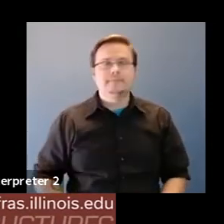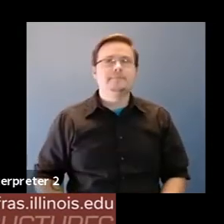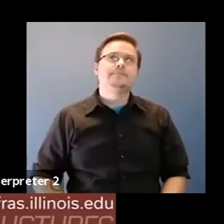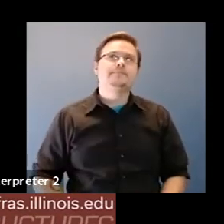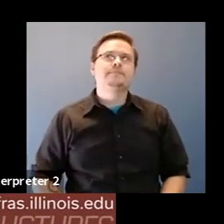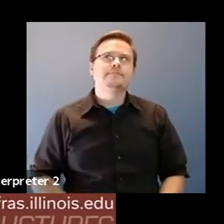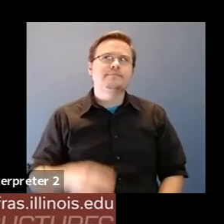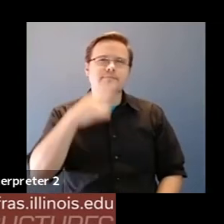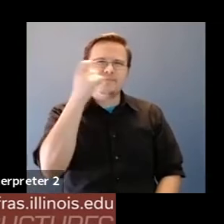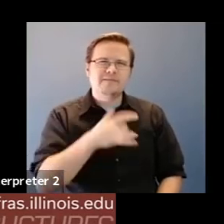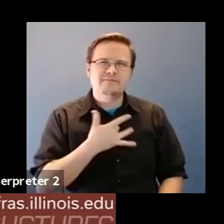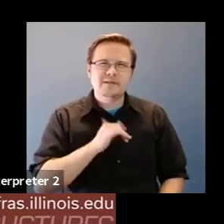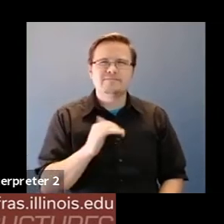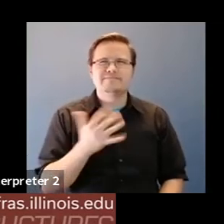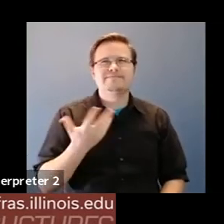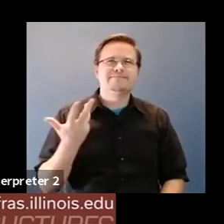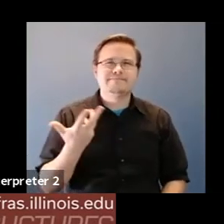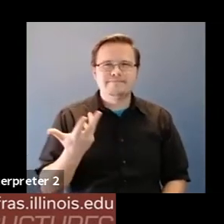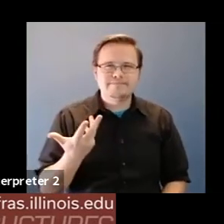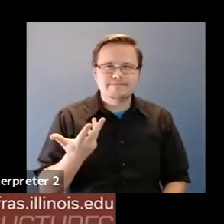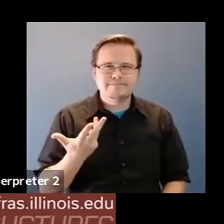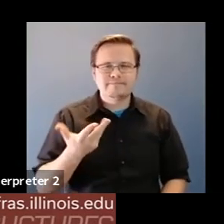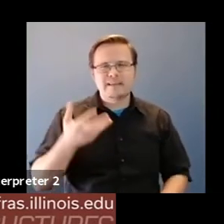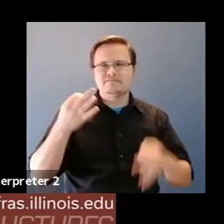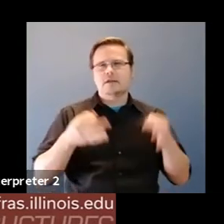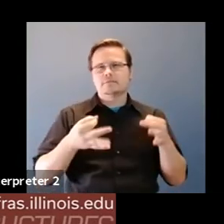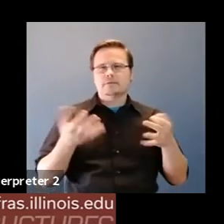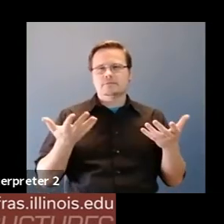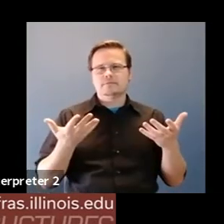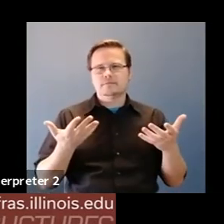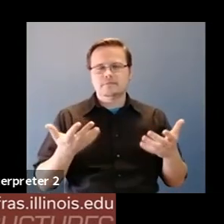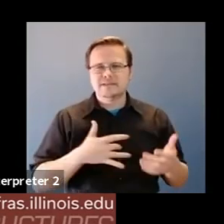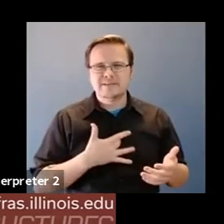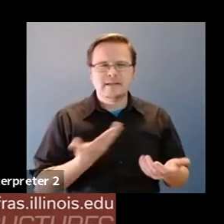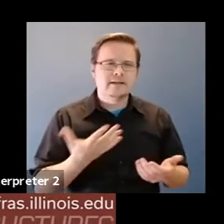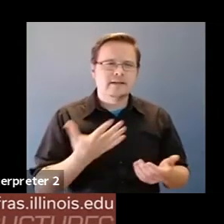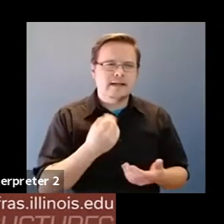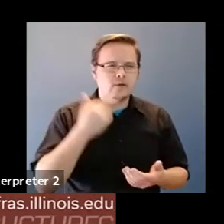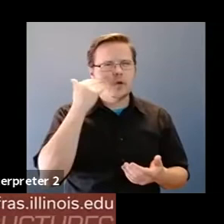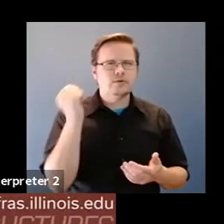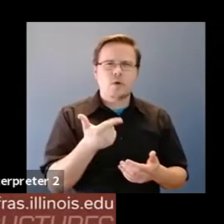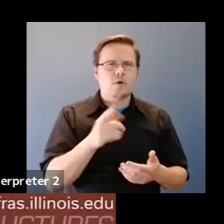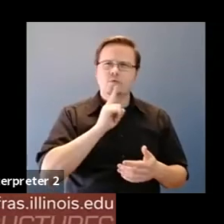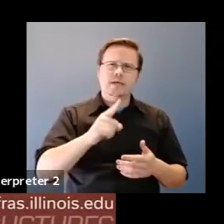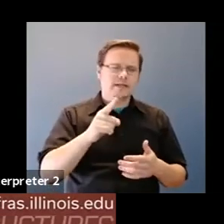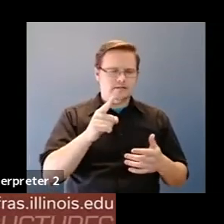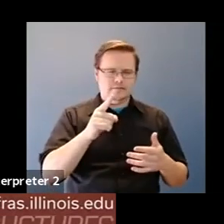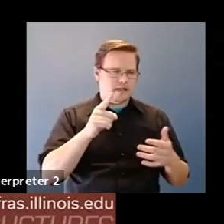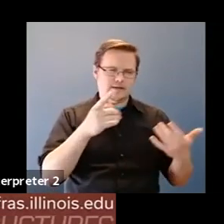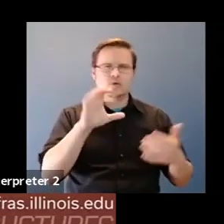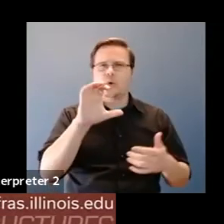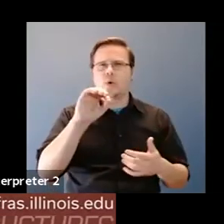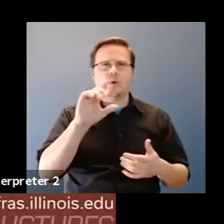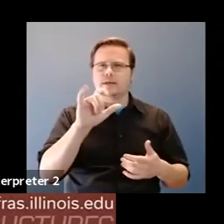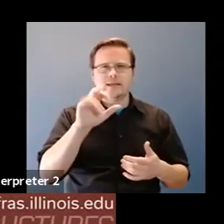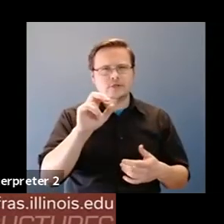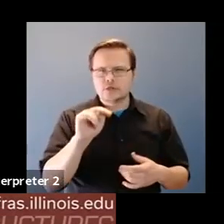Fernanda Viegas: Because it felt very judgmental in a sense, and even though you know it's all it's just correlations in news articles.